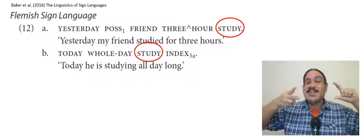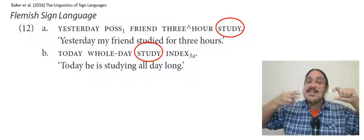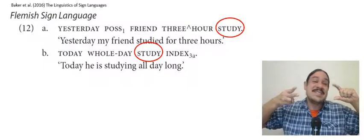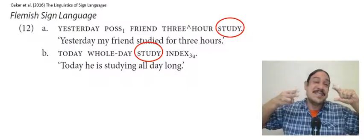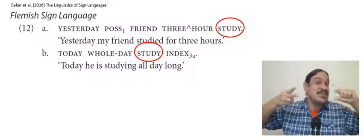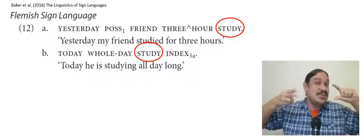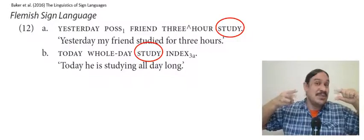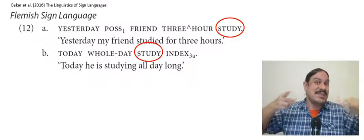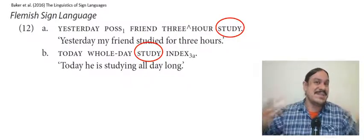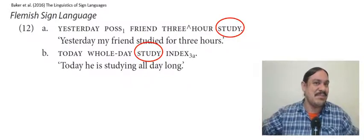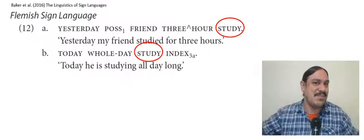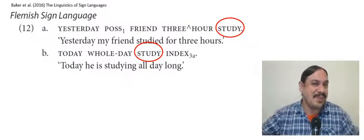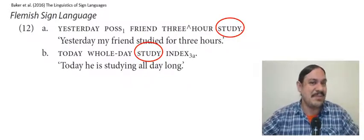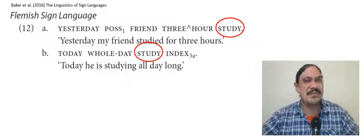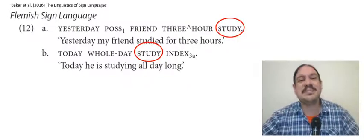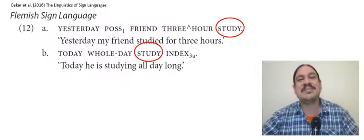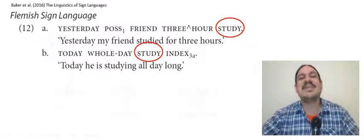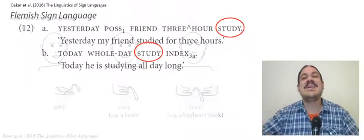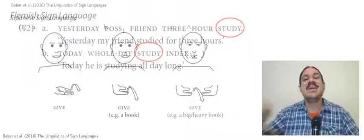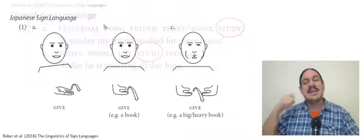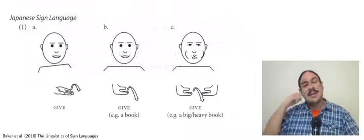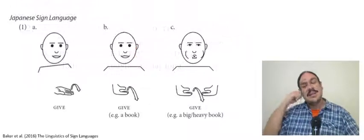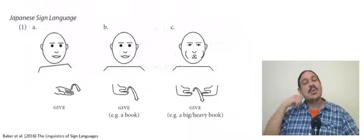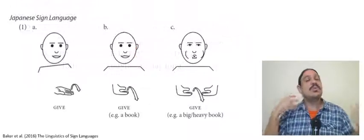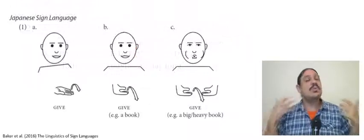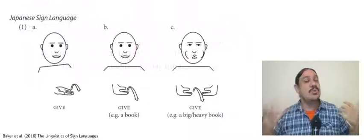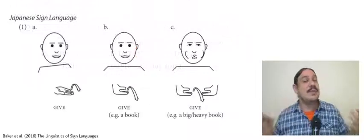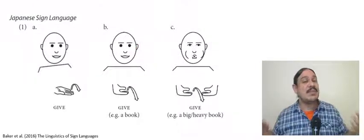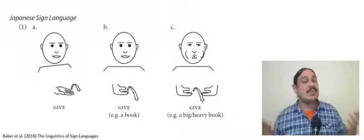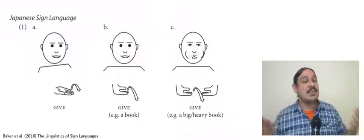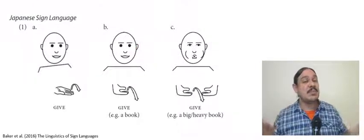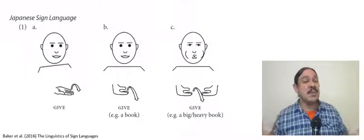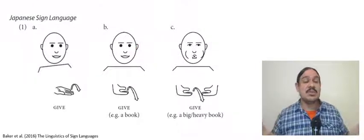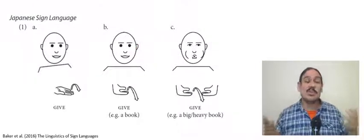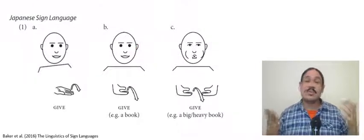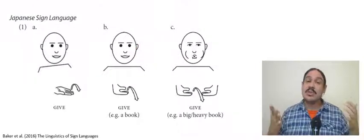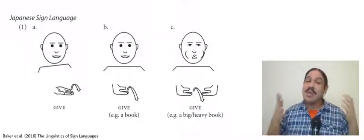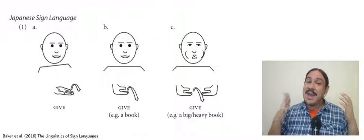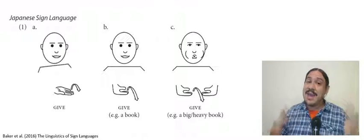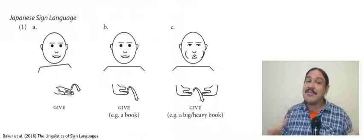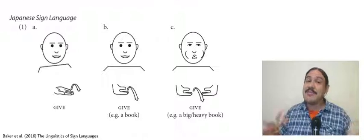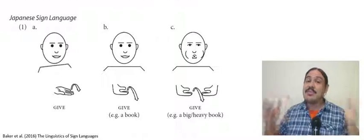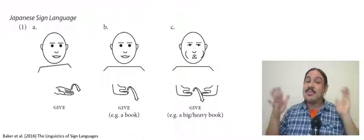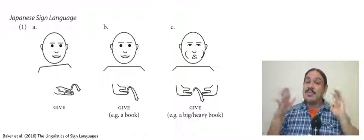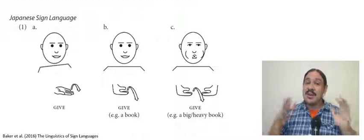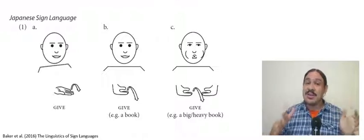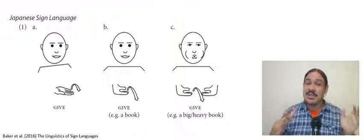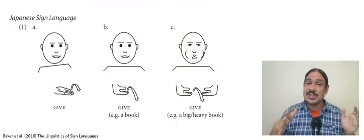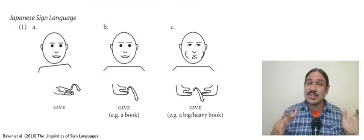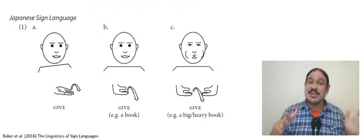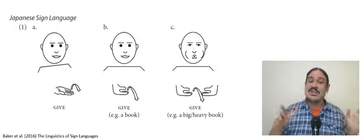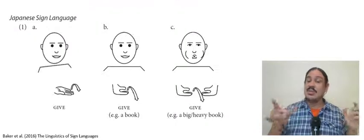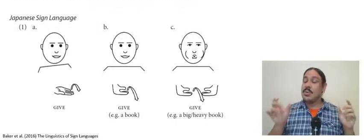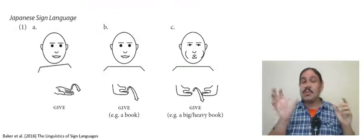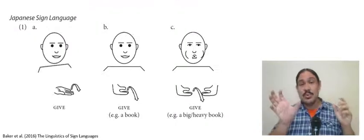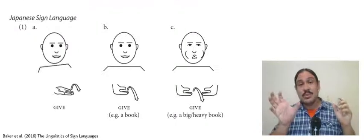you tend to find this in a nonconcatenative configuration for example an ablaut or a modification